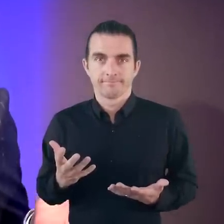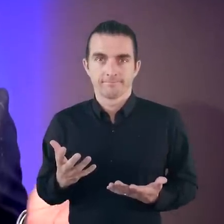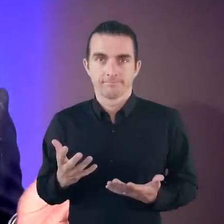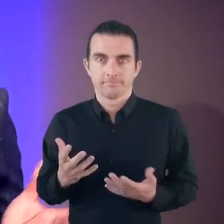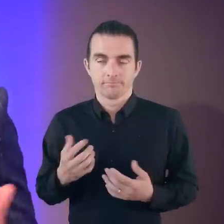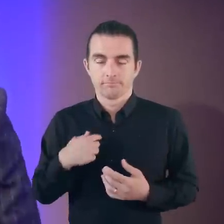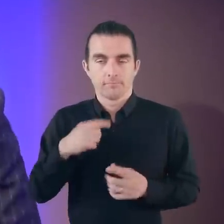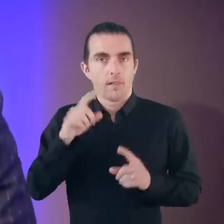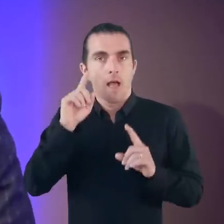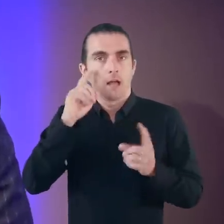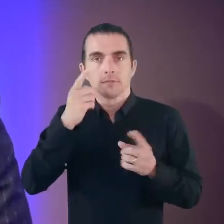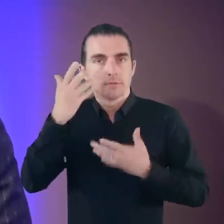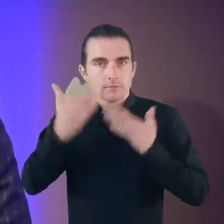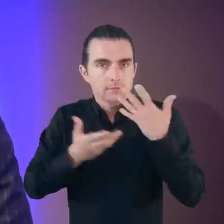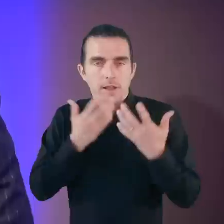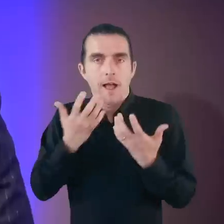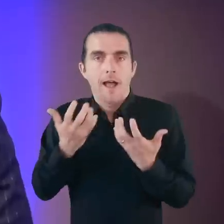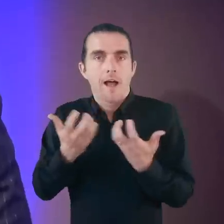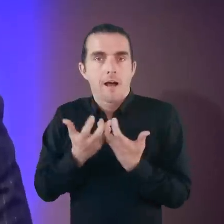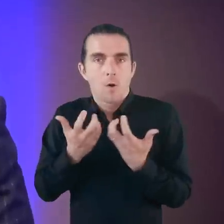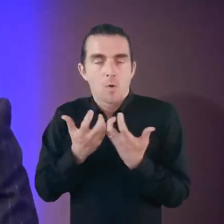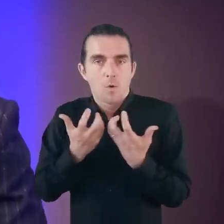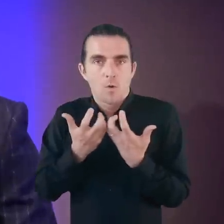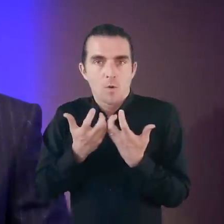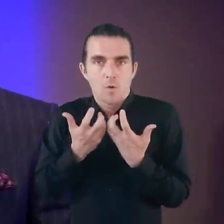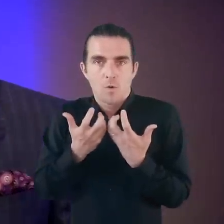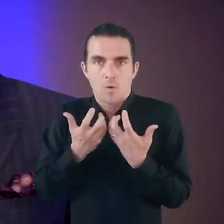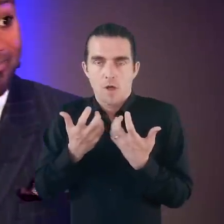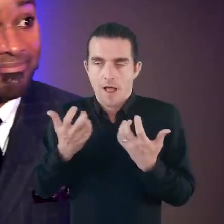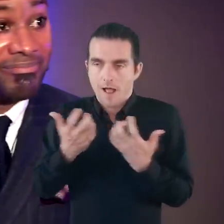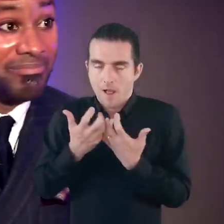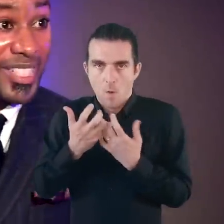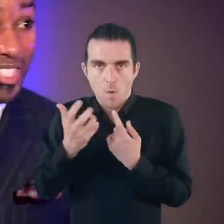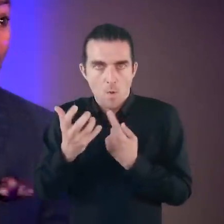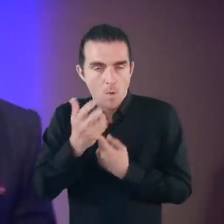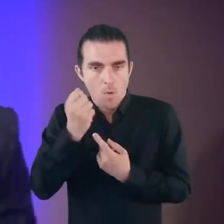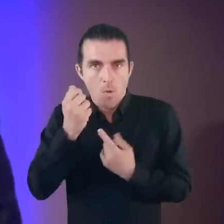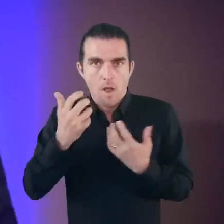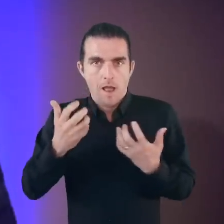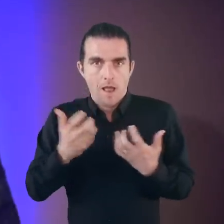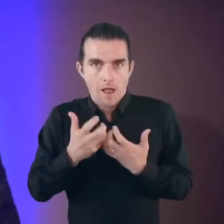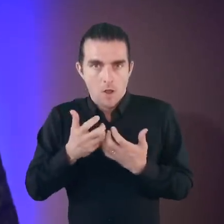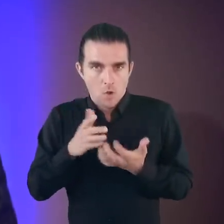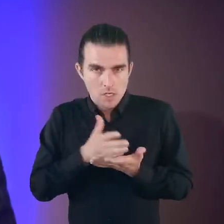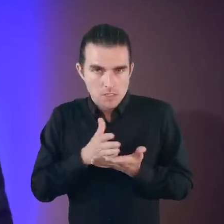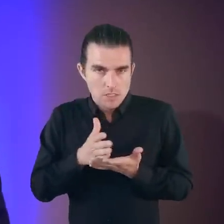And it all comes together. I couldn't tell you how, I don't know how we did it, but we did it.